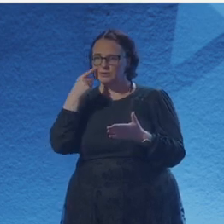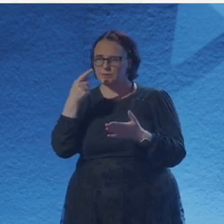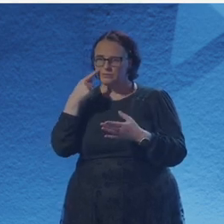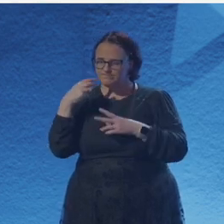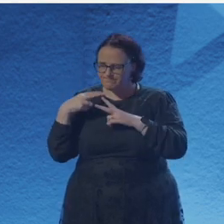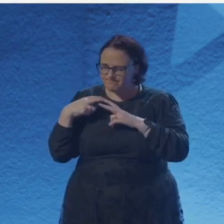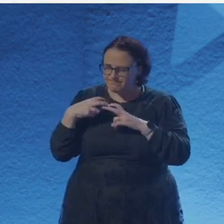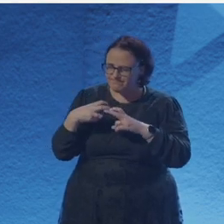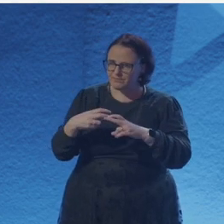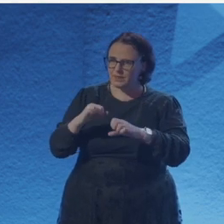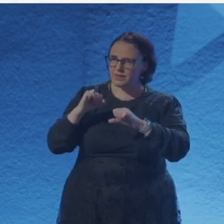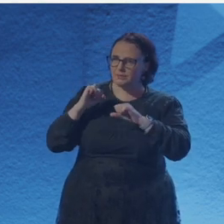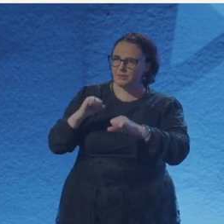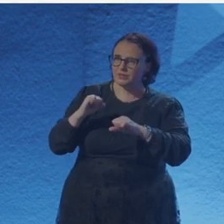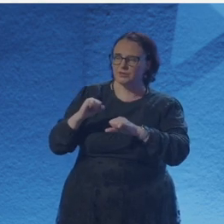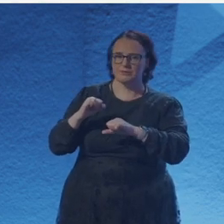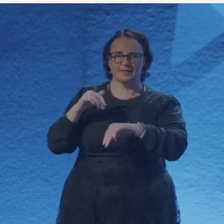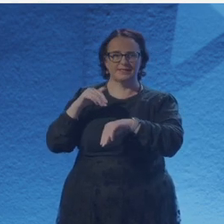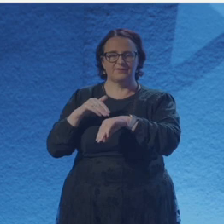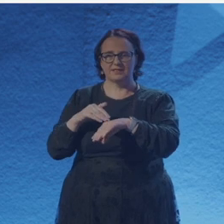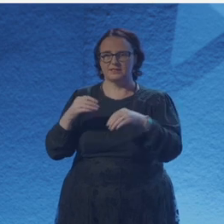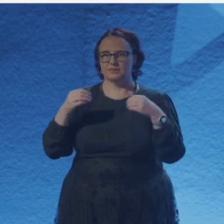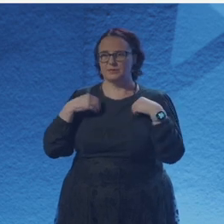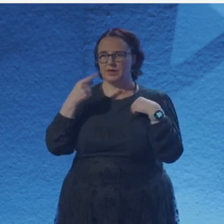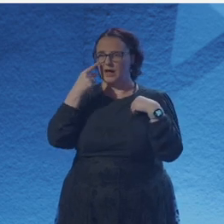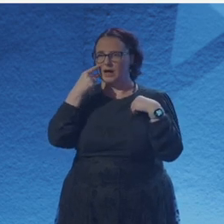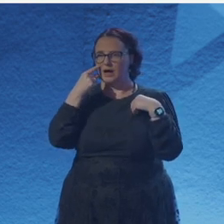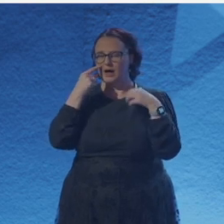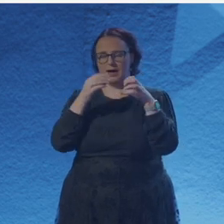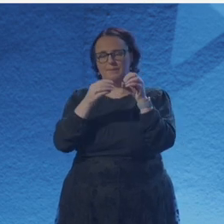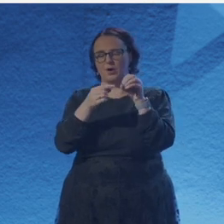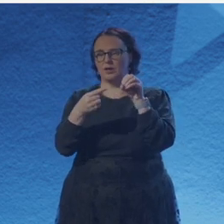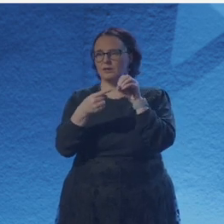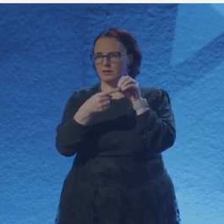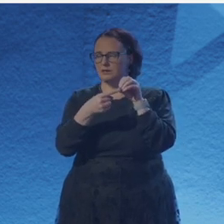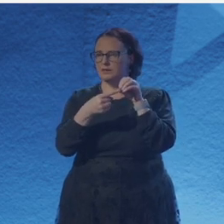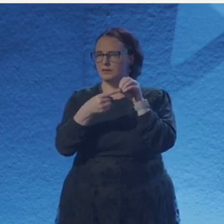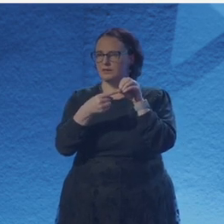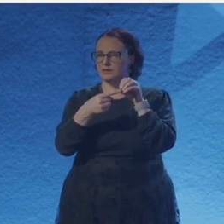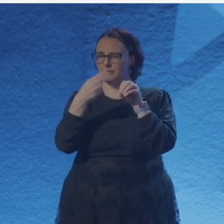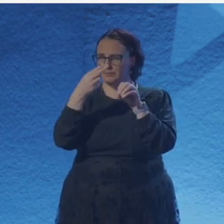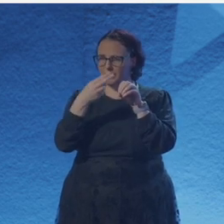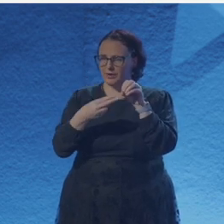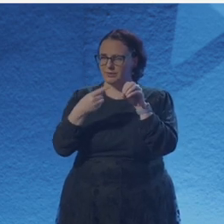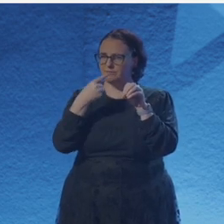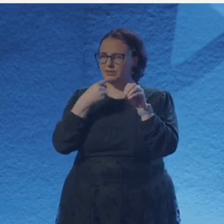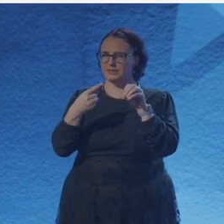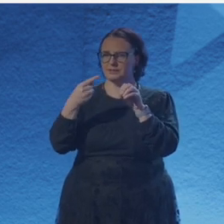This is the eyes of Isaac Newton. Let us salute the oddest of them all